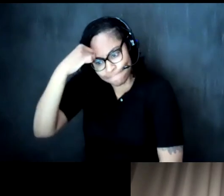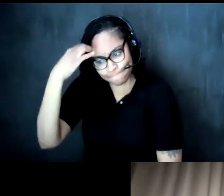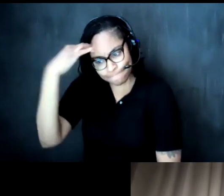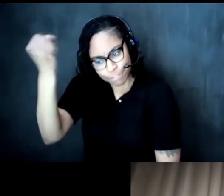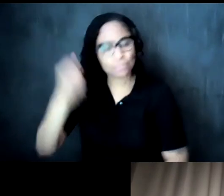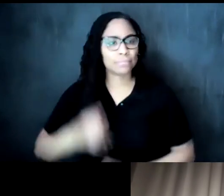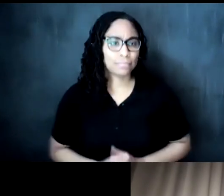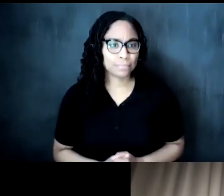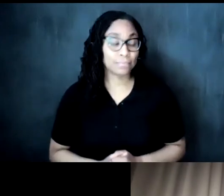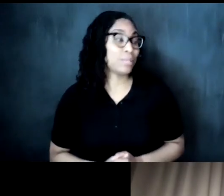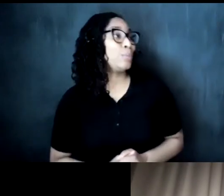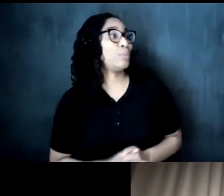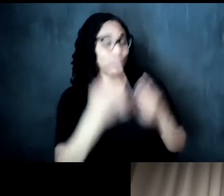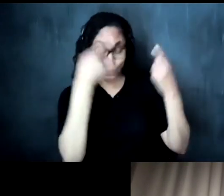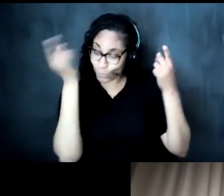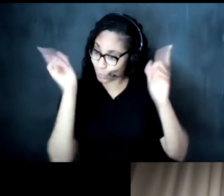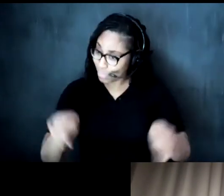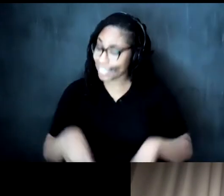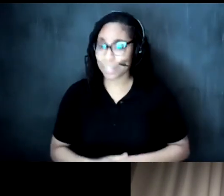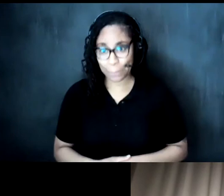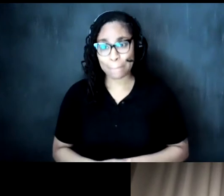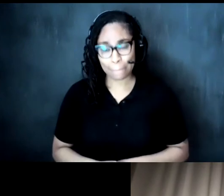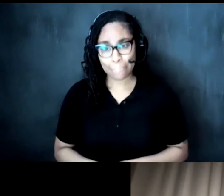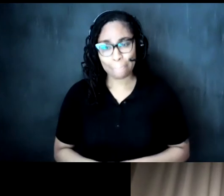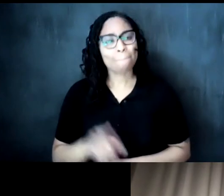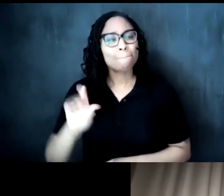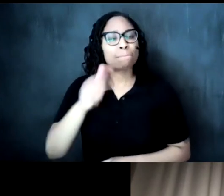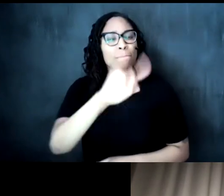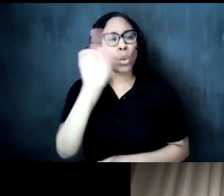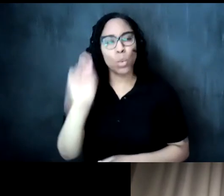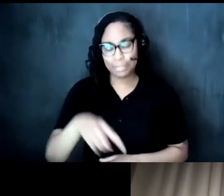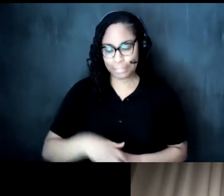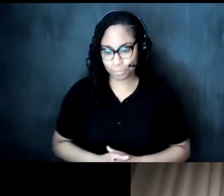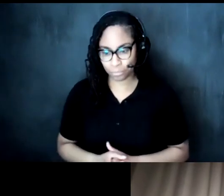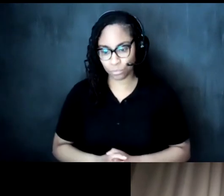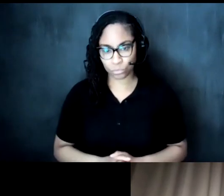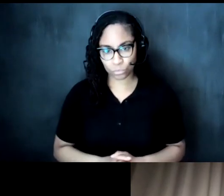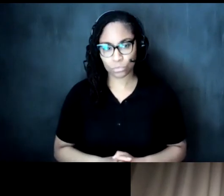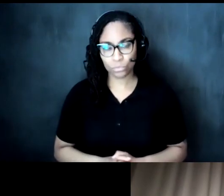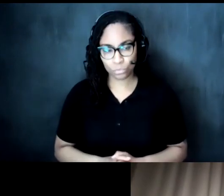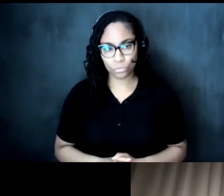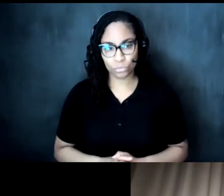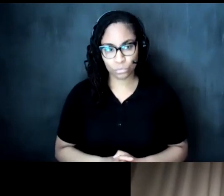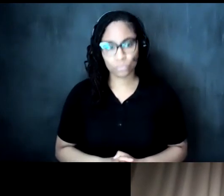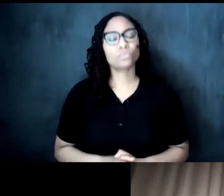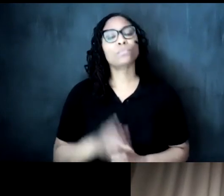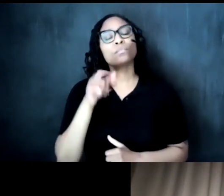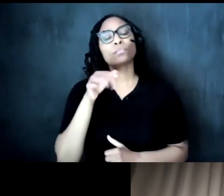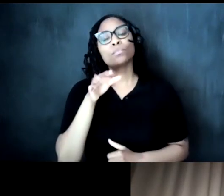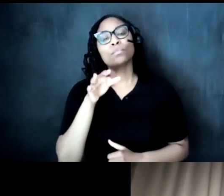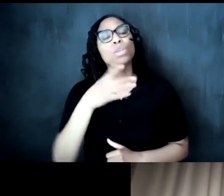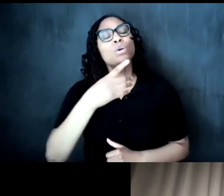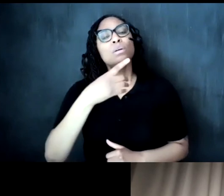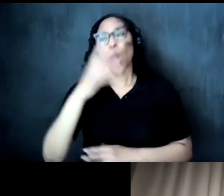agreed um yes i have another question so you mentioned creative culture is key to our higher